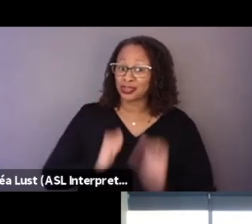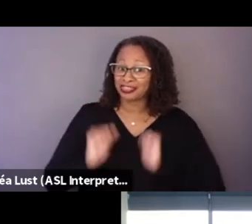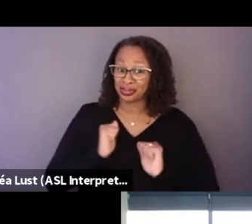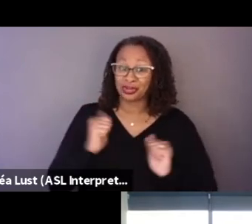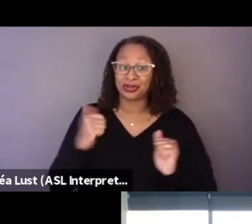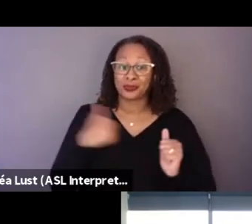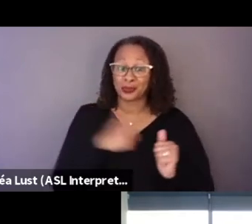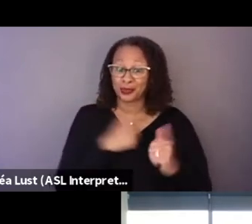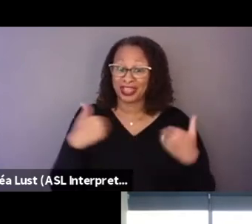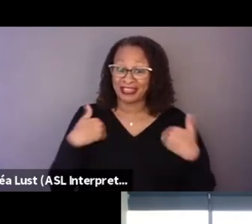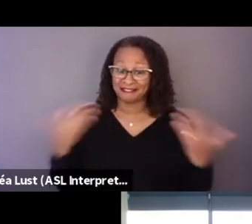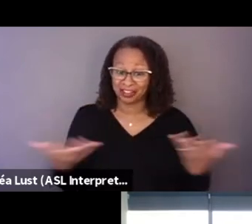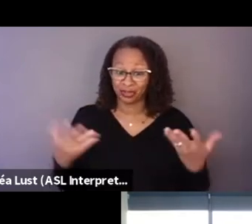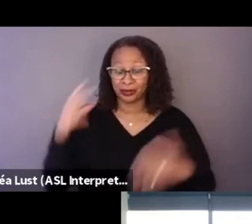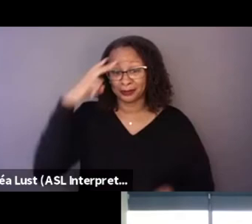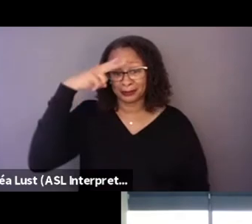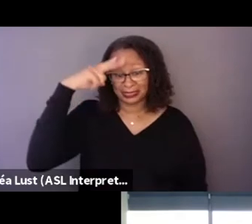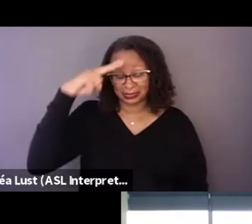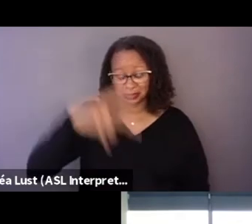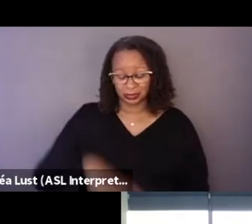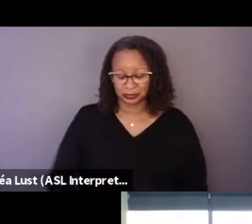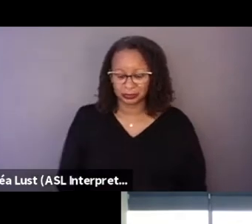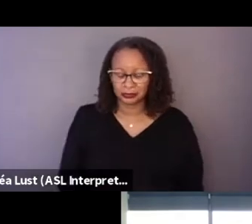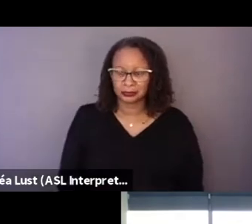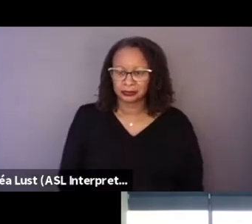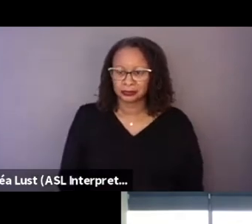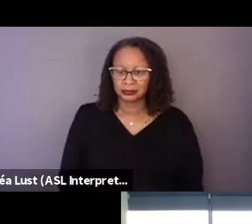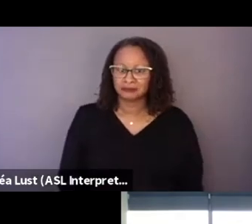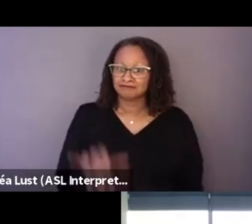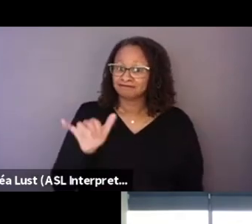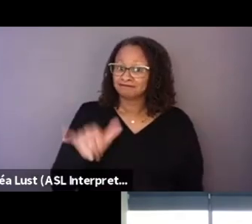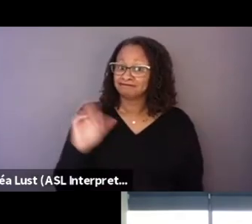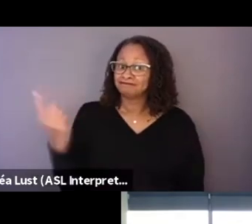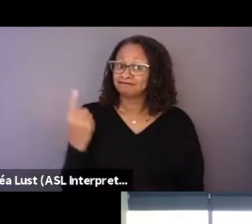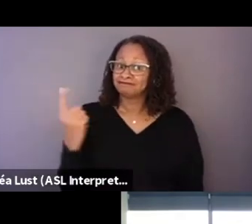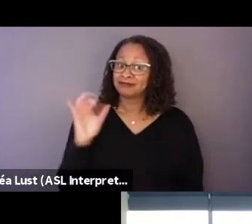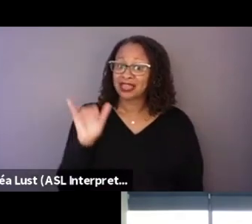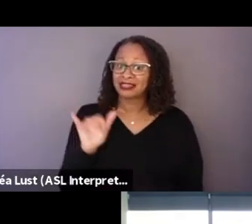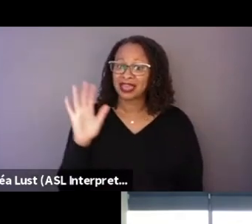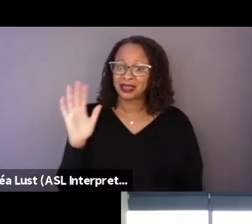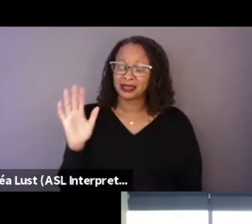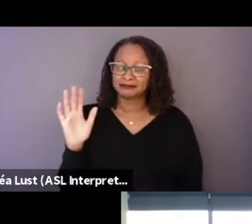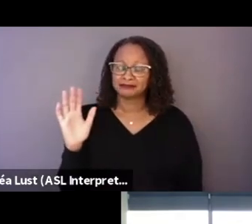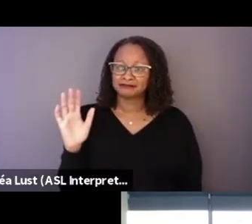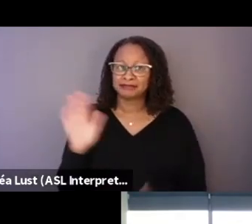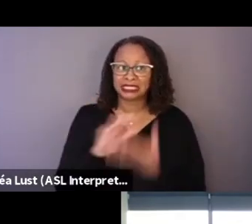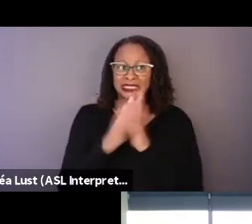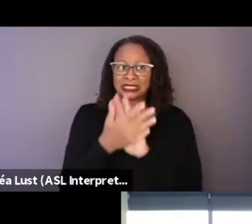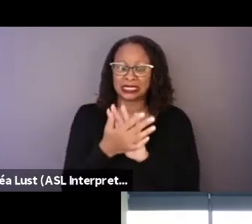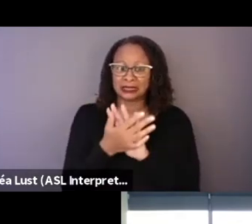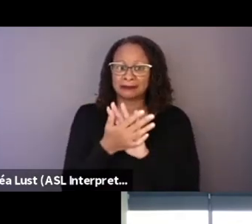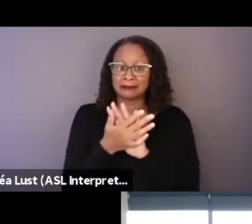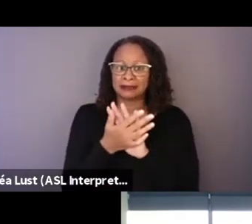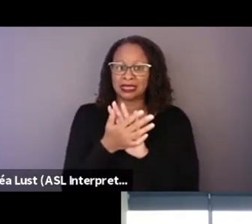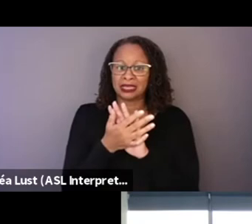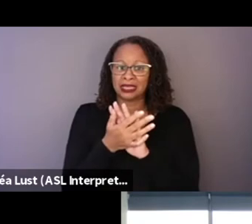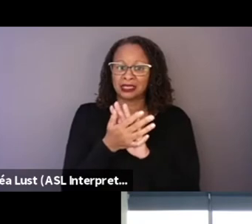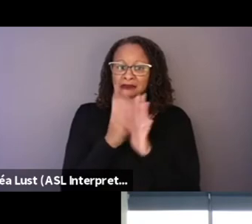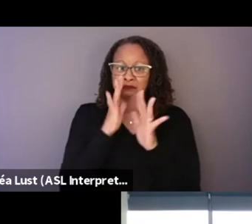and it's something that, a wave that caught quite a lot of traction.